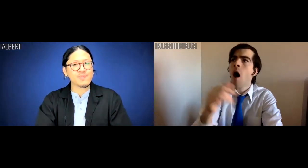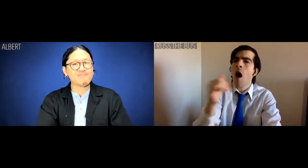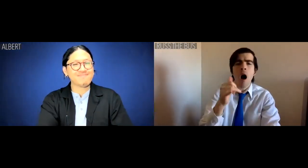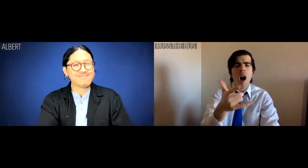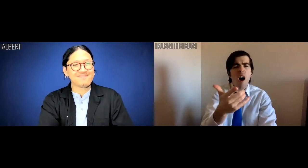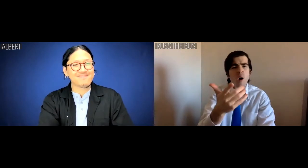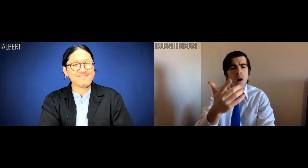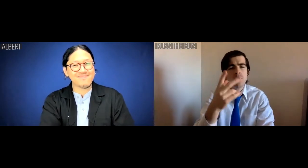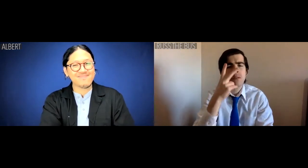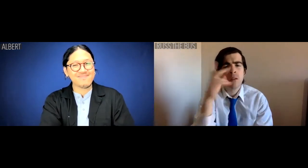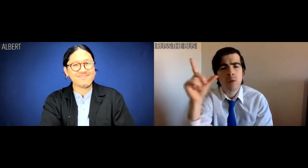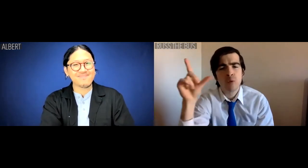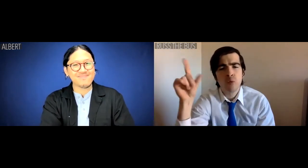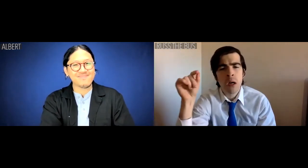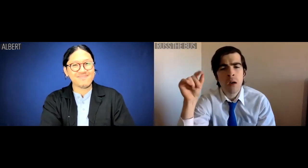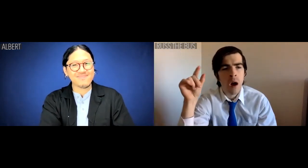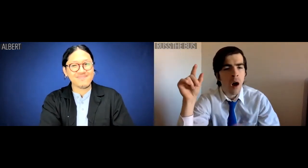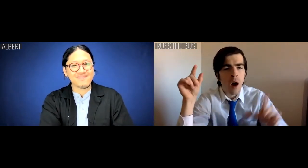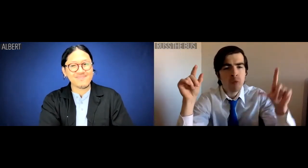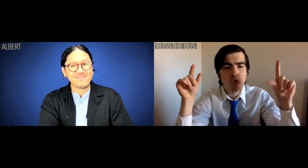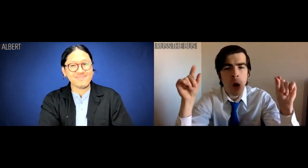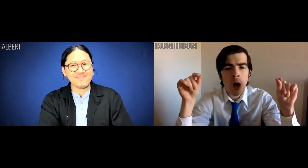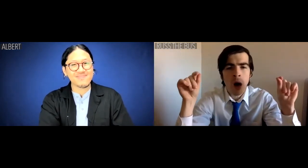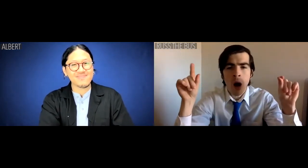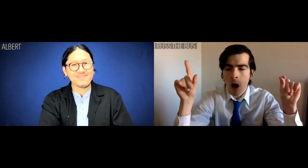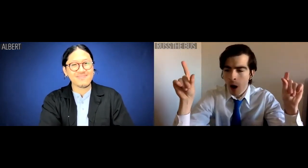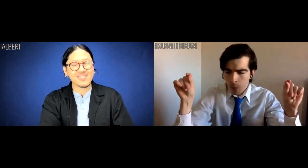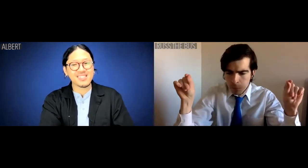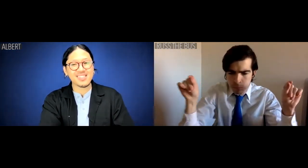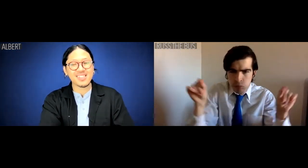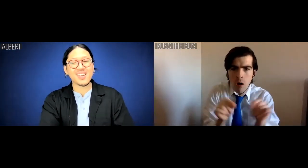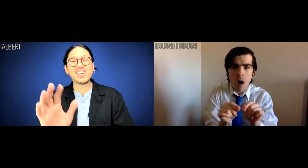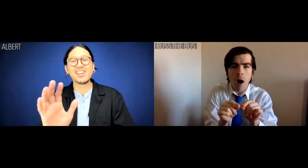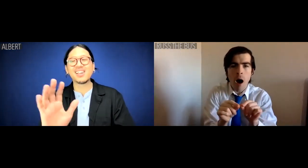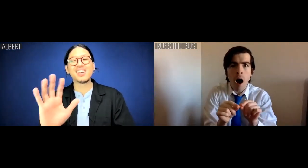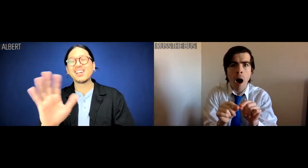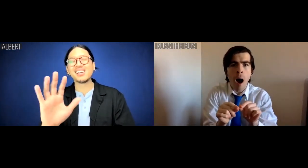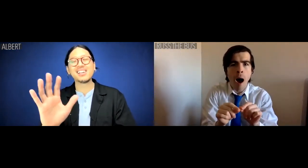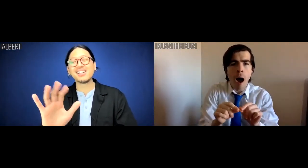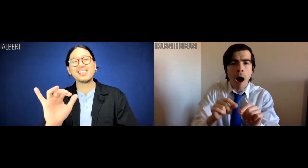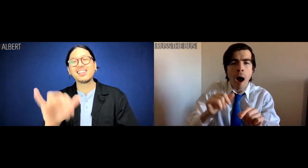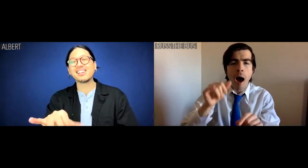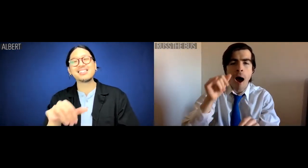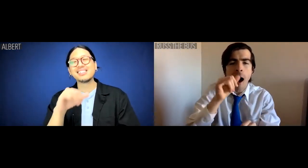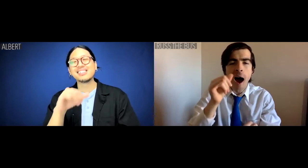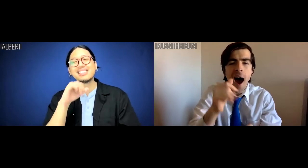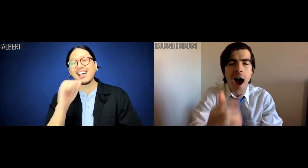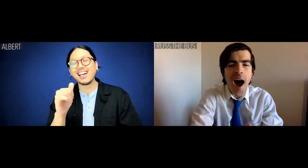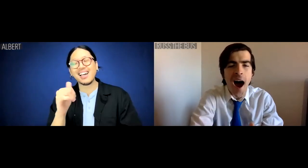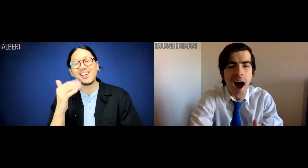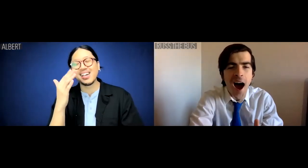Russ the Bus: Twenty-twenty the year. So nice they numbered it twice.